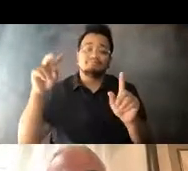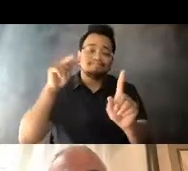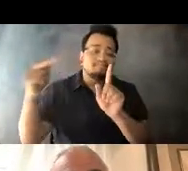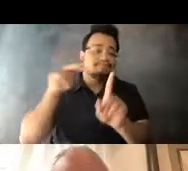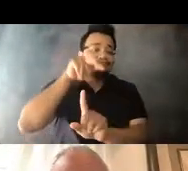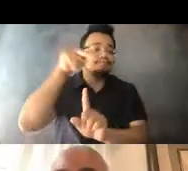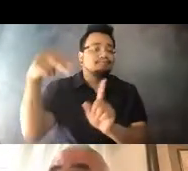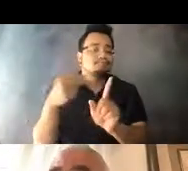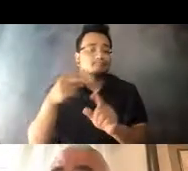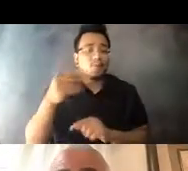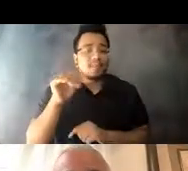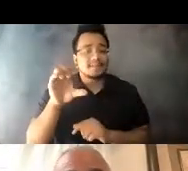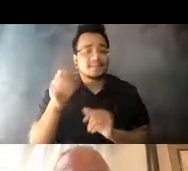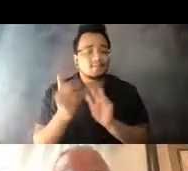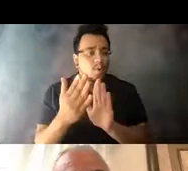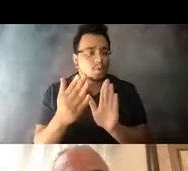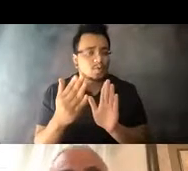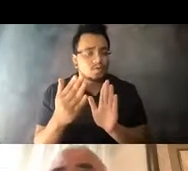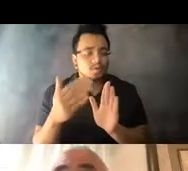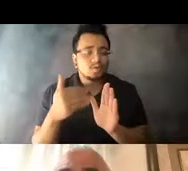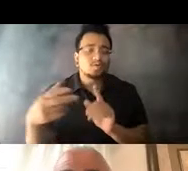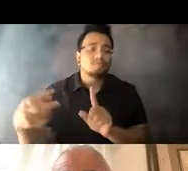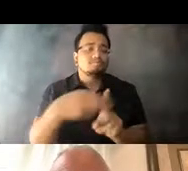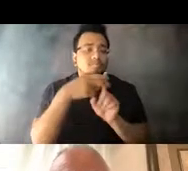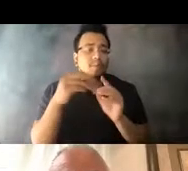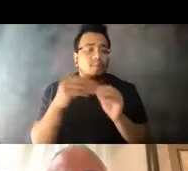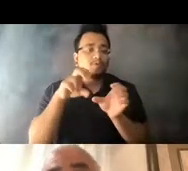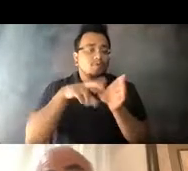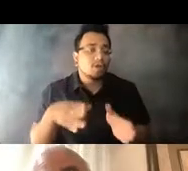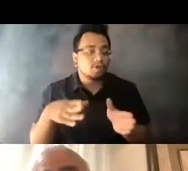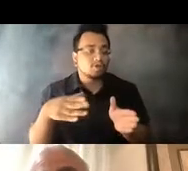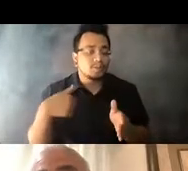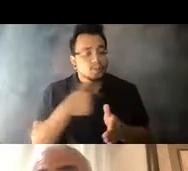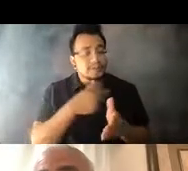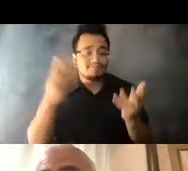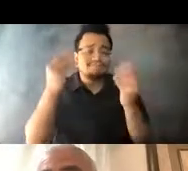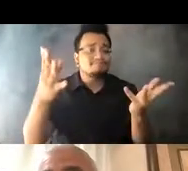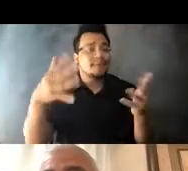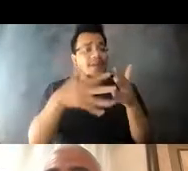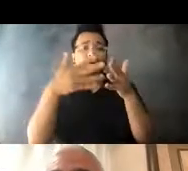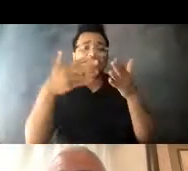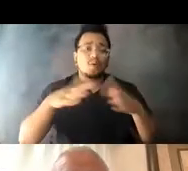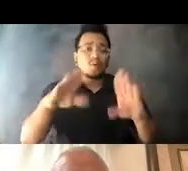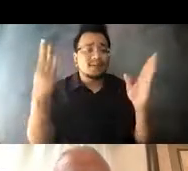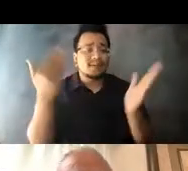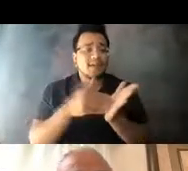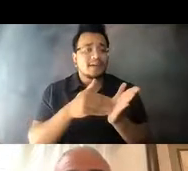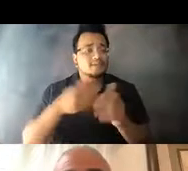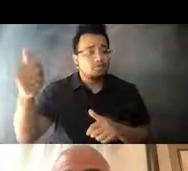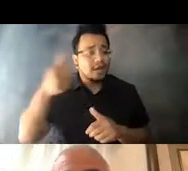14:40:23 It's working we believe and we're reinforcing that America is open and transit is open. 14:40:28 Back to you, Paul. 14:40:28 >> PAUL KINCAID: Thank you.